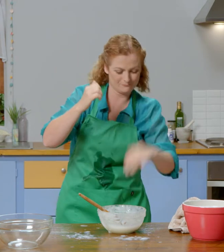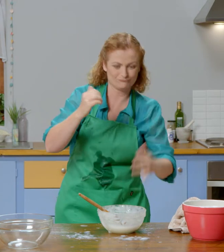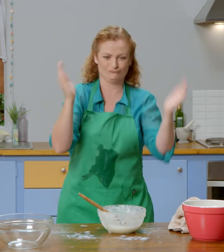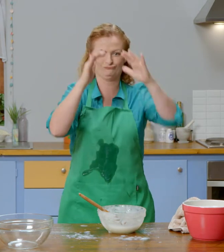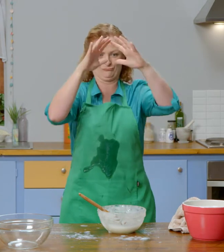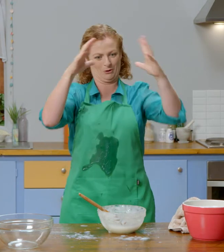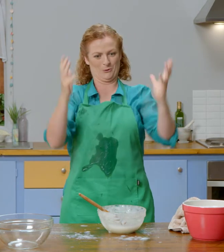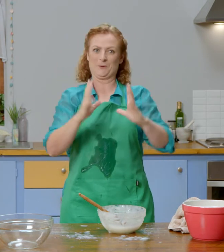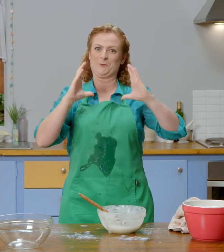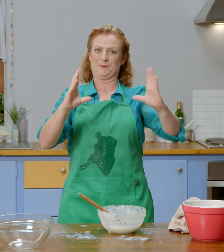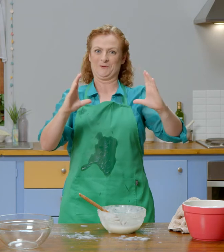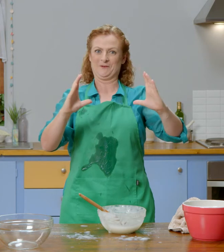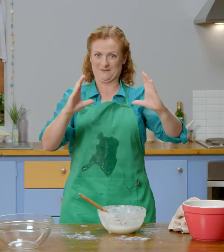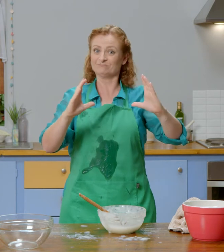to stick the paper together.